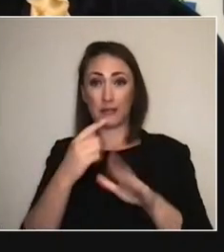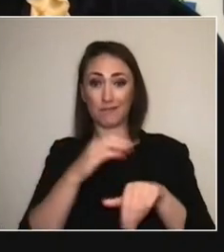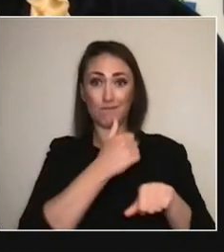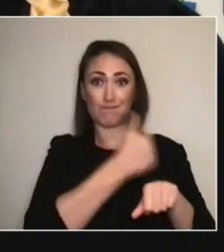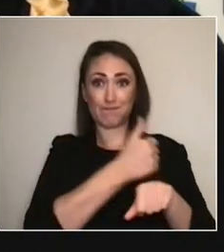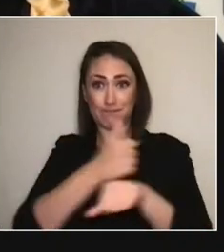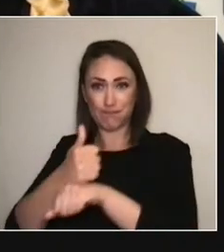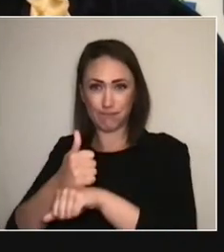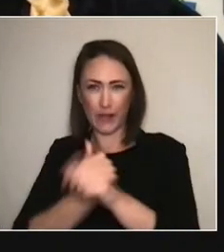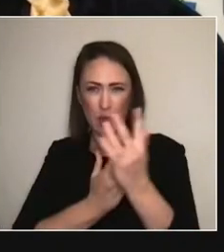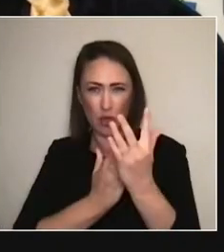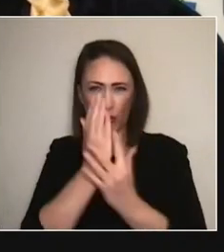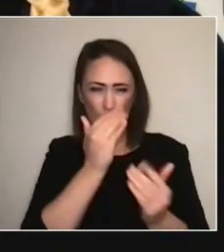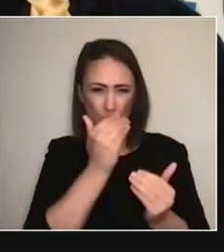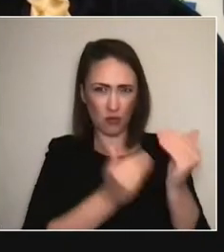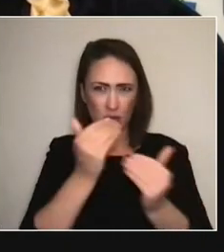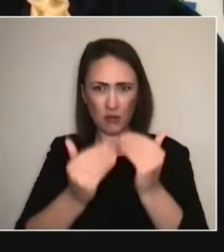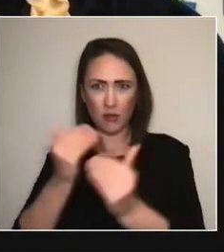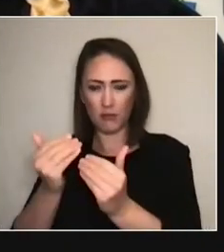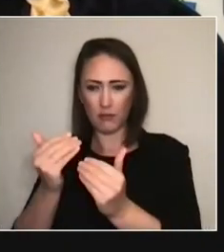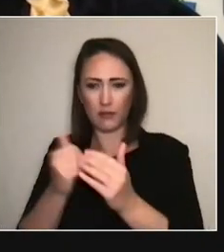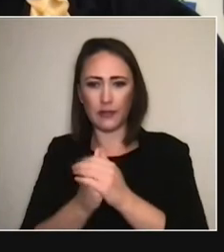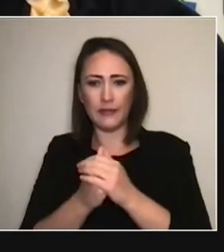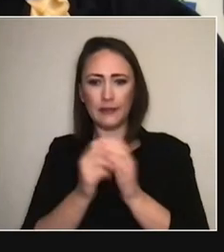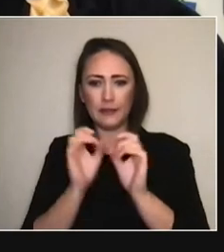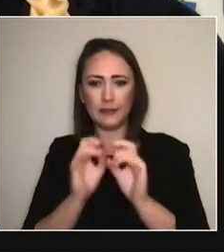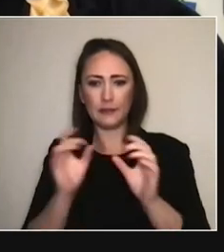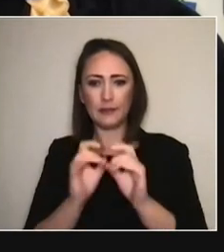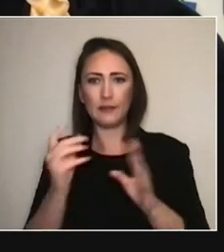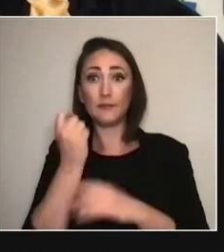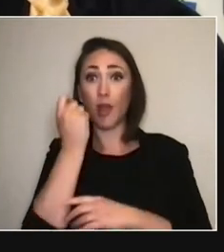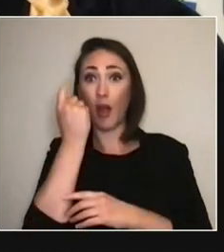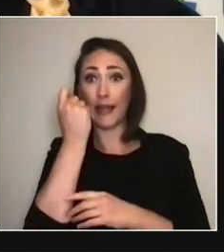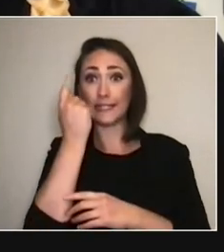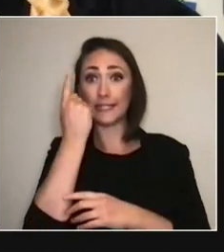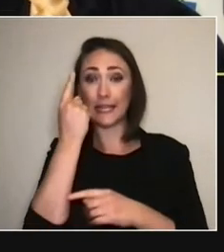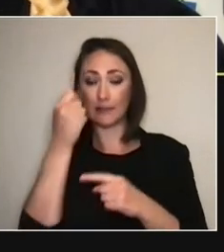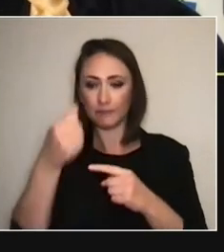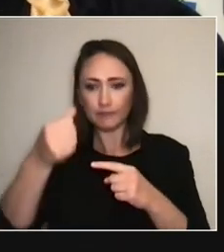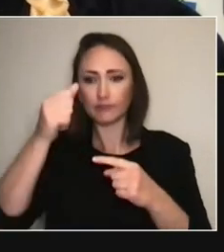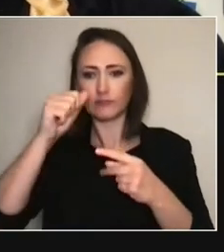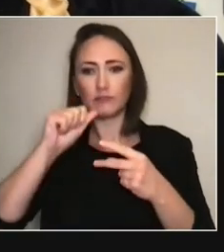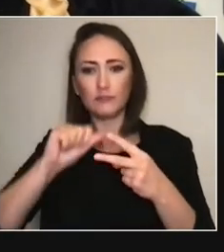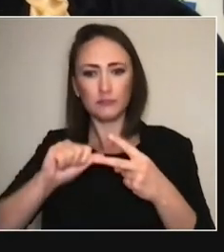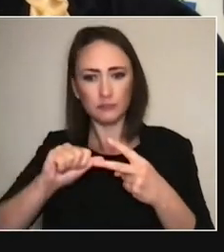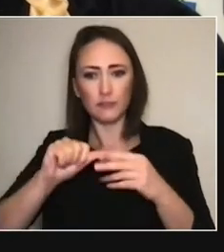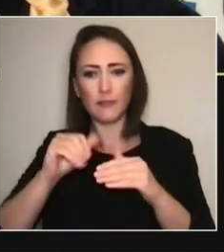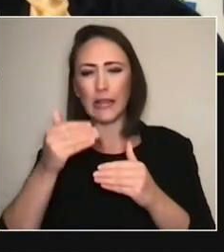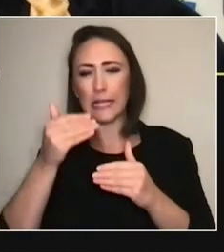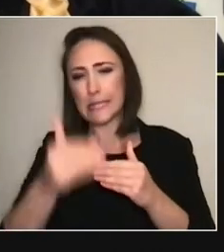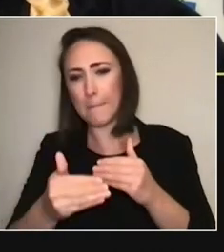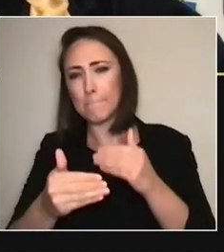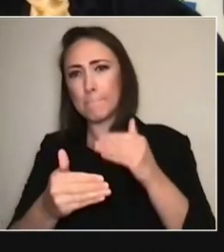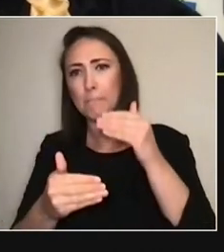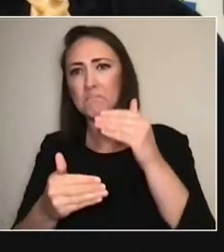they got them from an idea stage to whatever the next stage was. Maybe they're ready for rehearsal. Maybe they're ready to be presented to